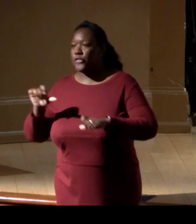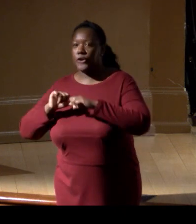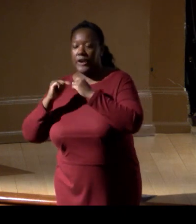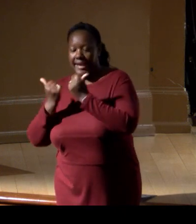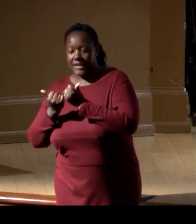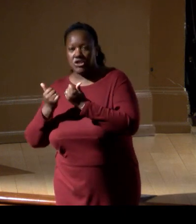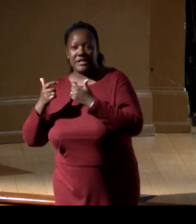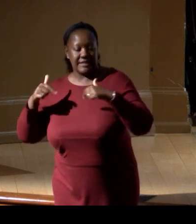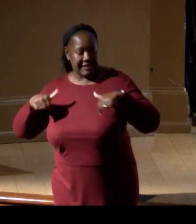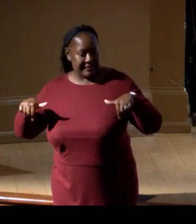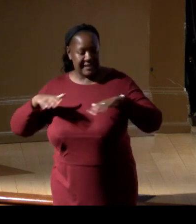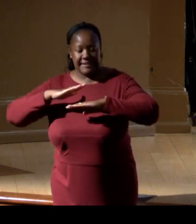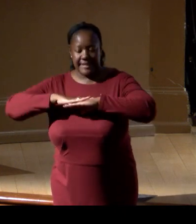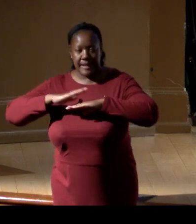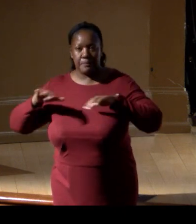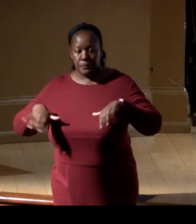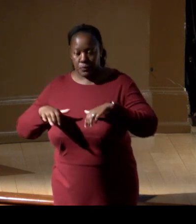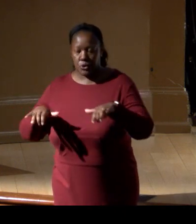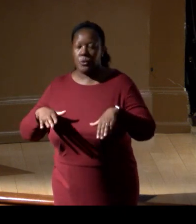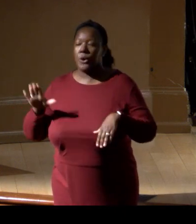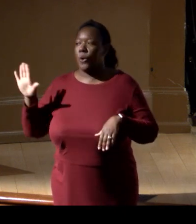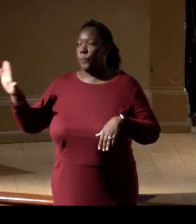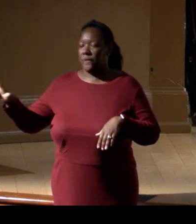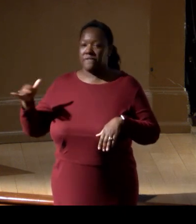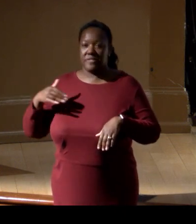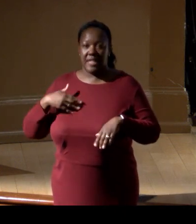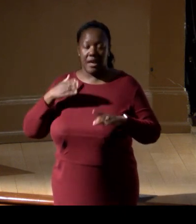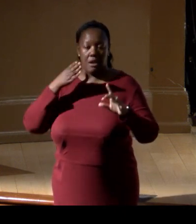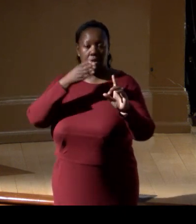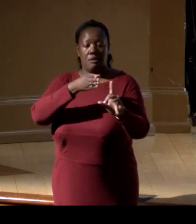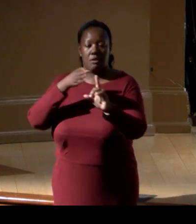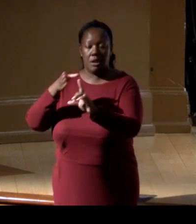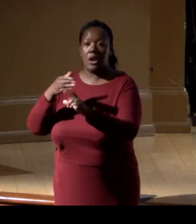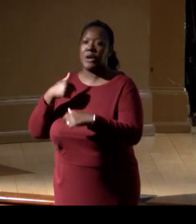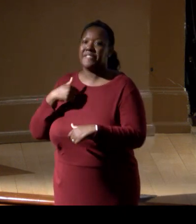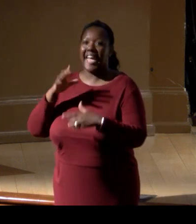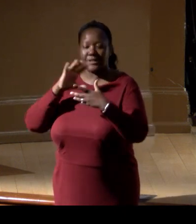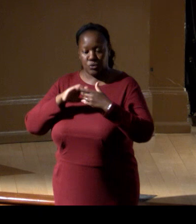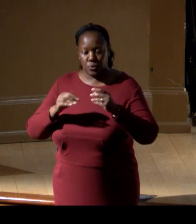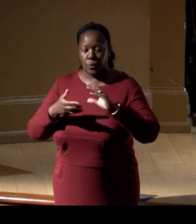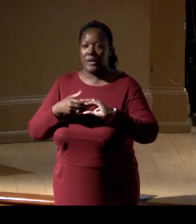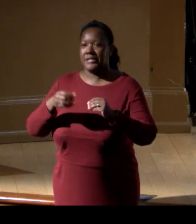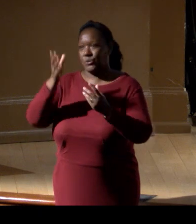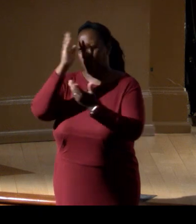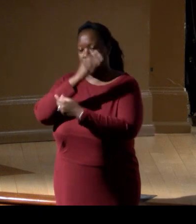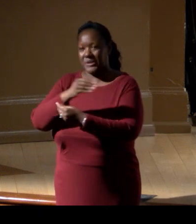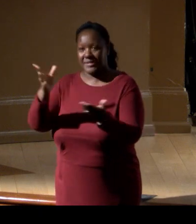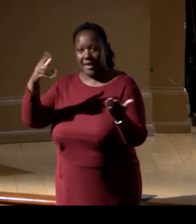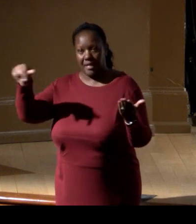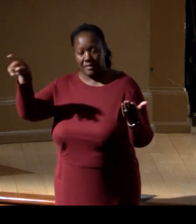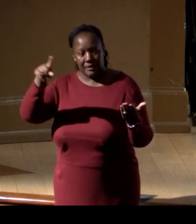with their respective audiences, and we kind of tell that storytelling together can be tremendously powerful.